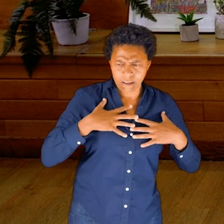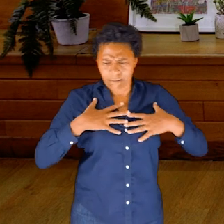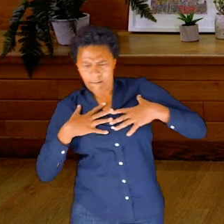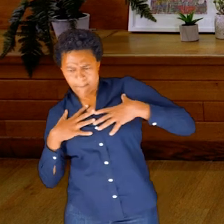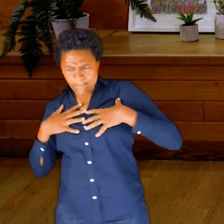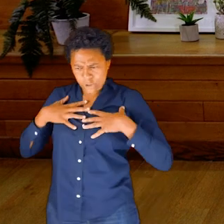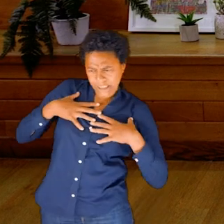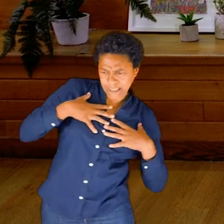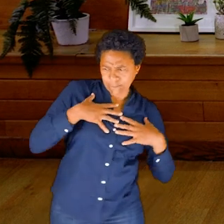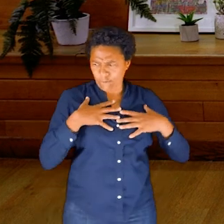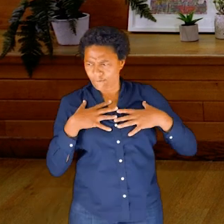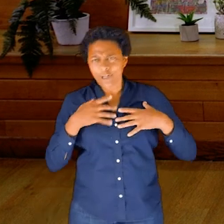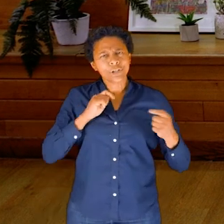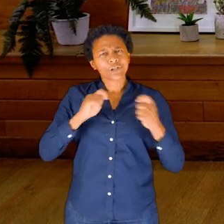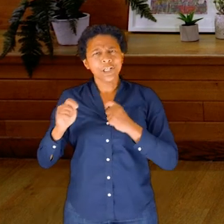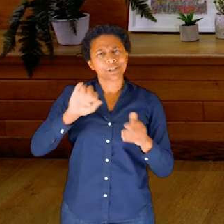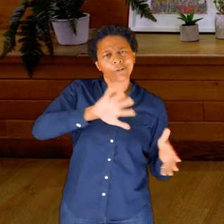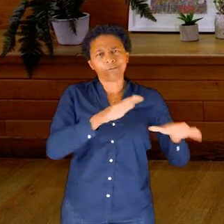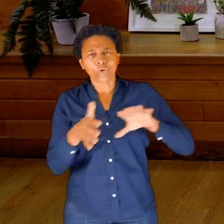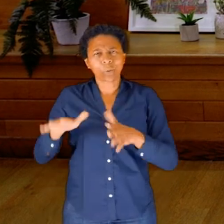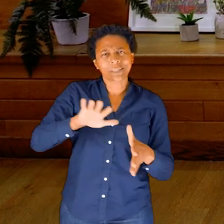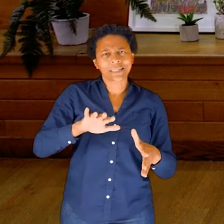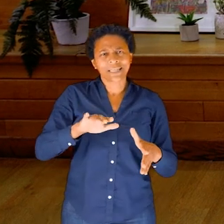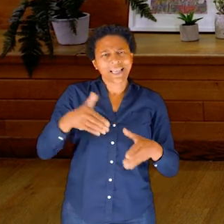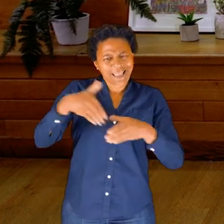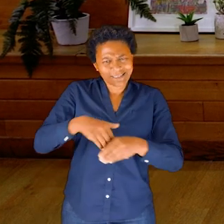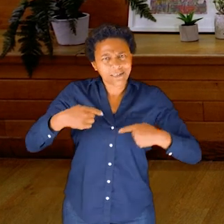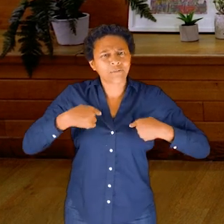But you may also start to have a feeling that perhaps the fluid